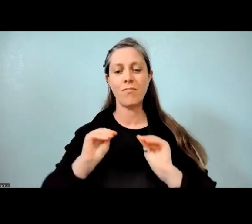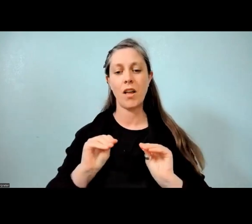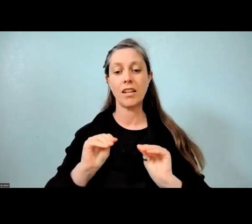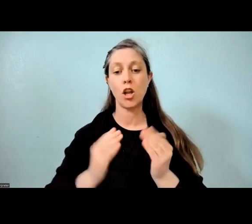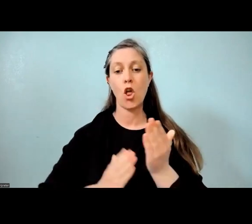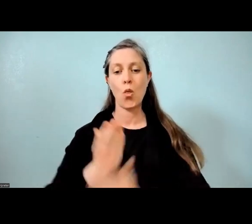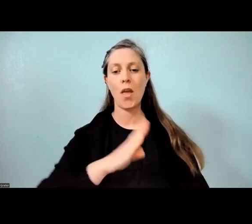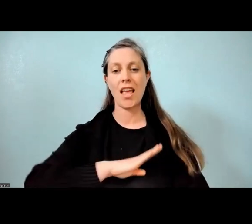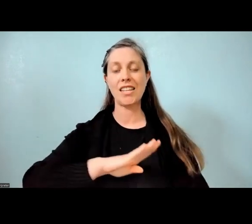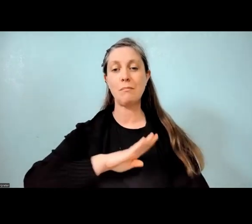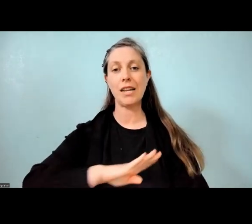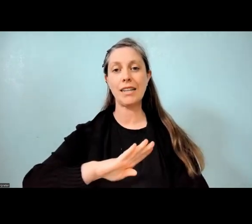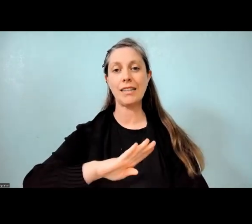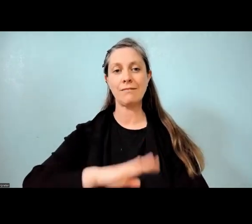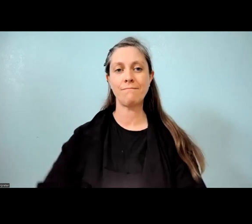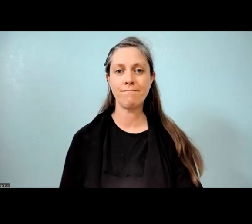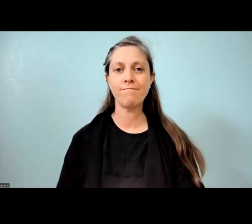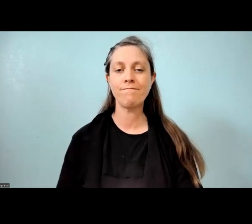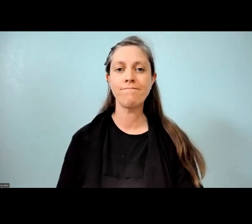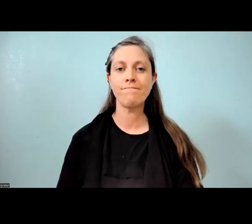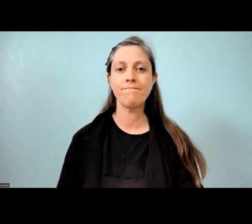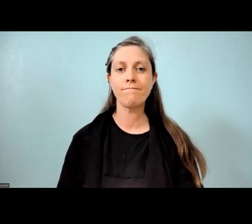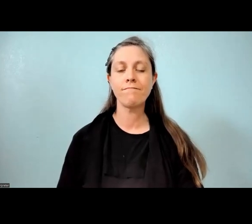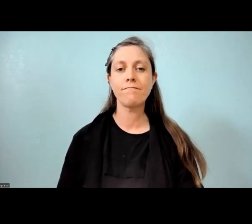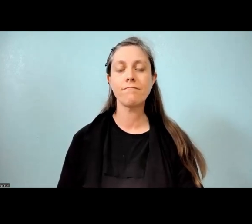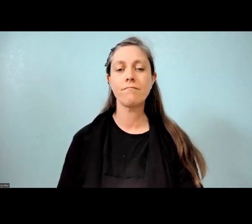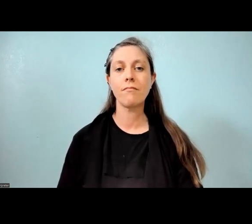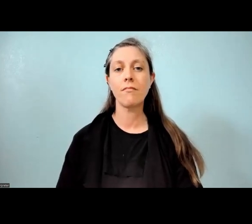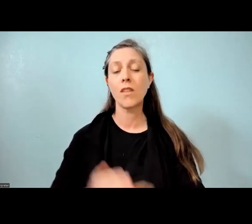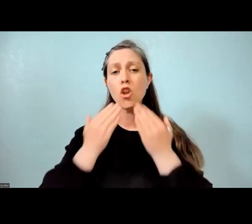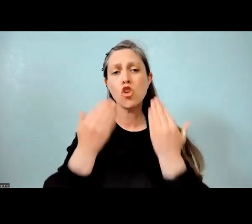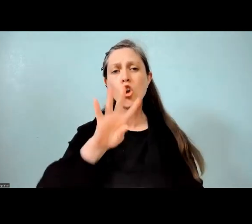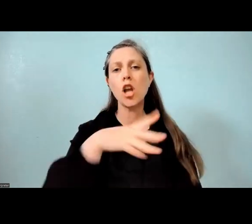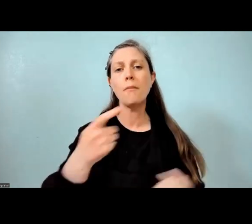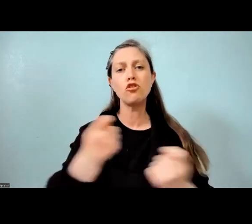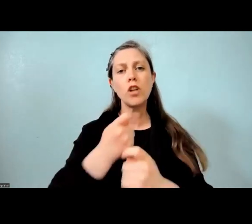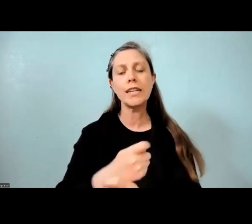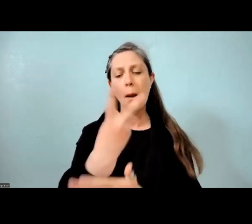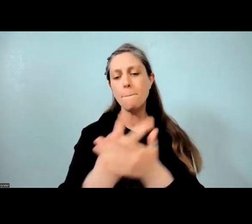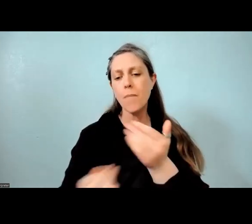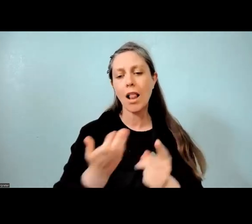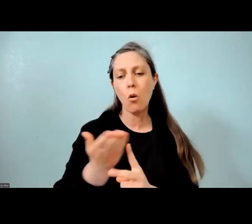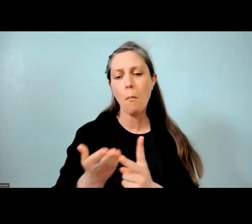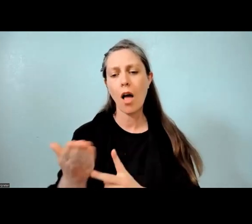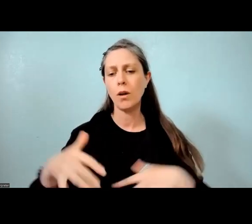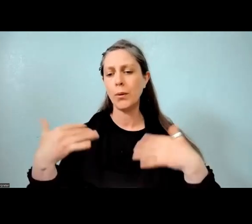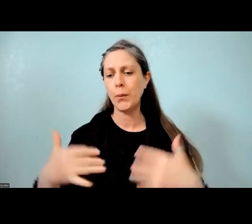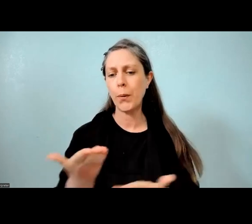Creative, community, data, timetable, innovations, and bilingual pathways are all part of the story,